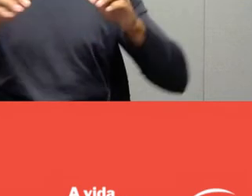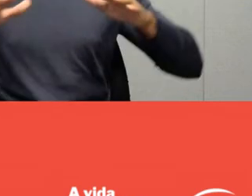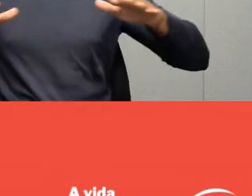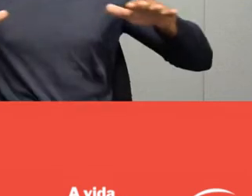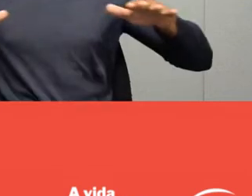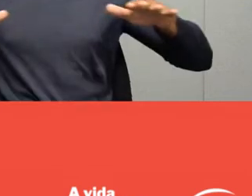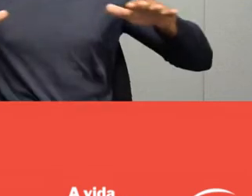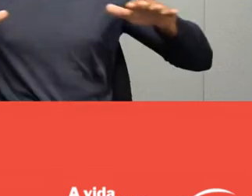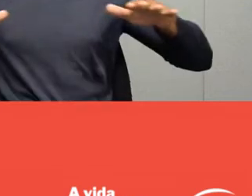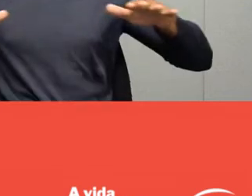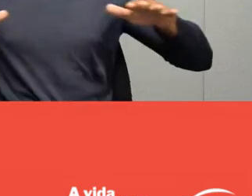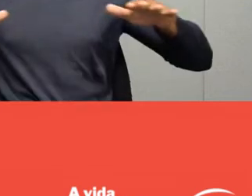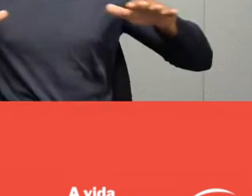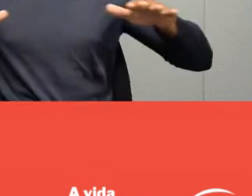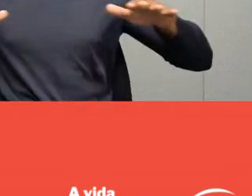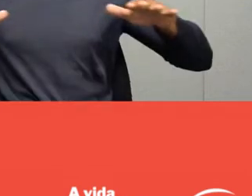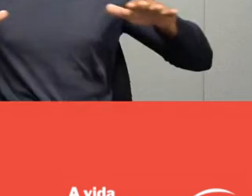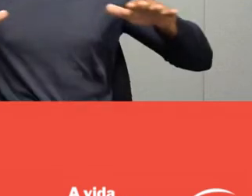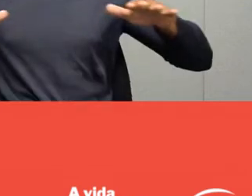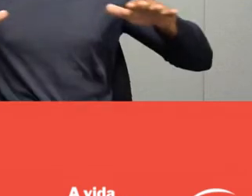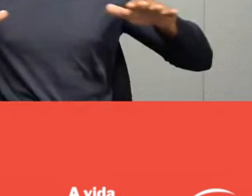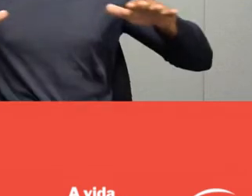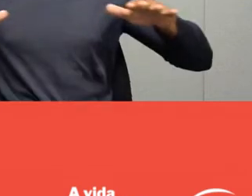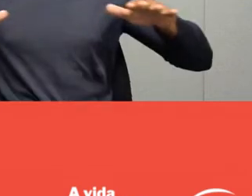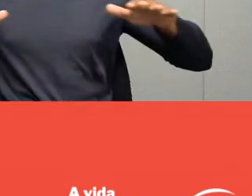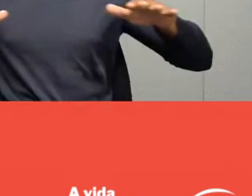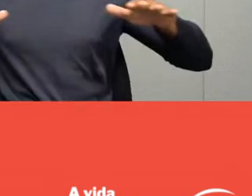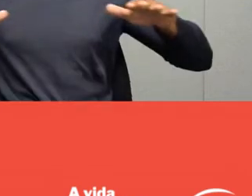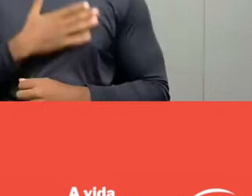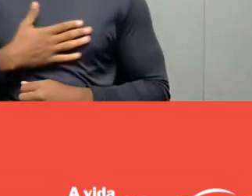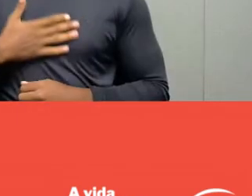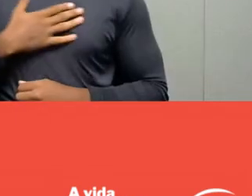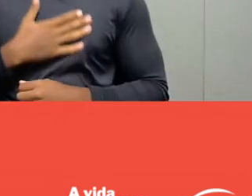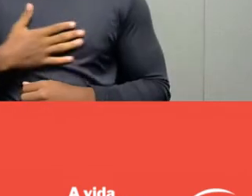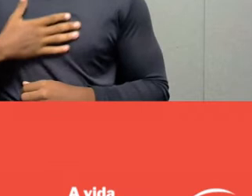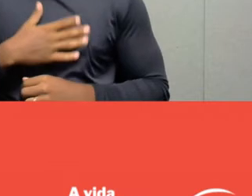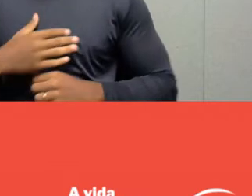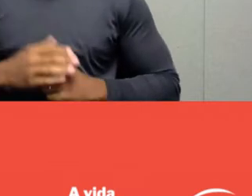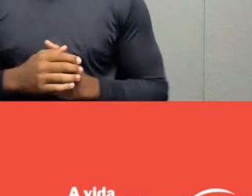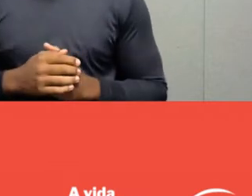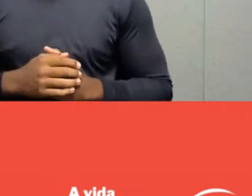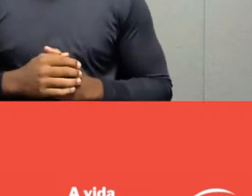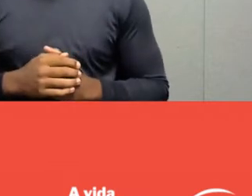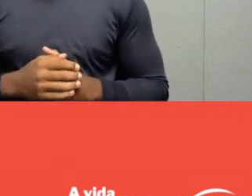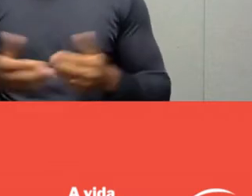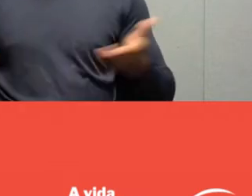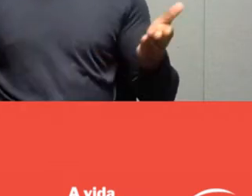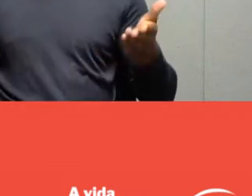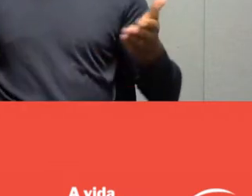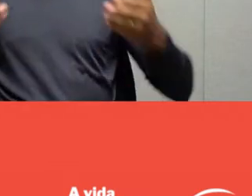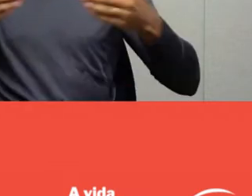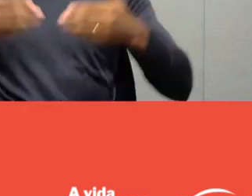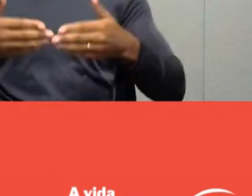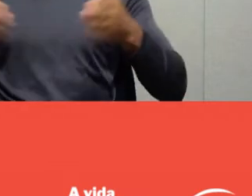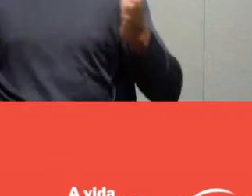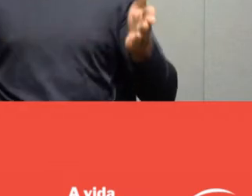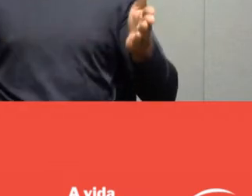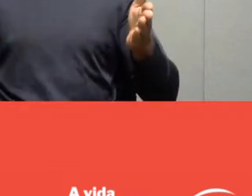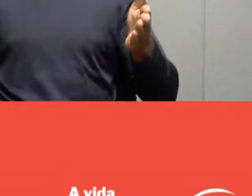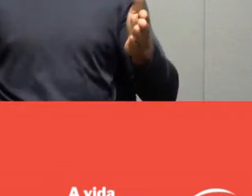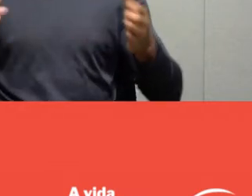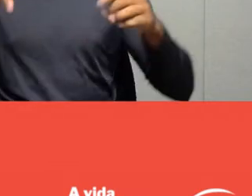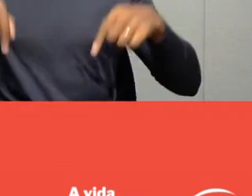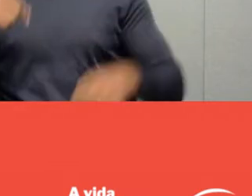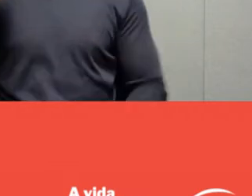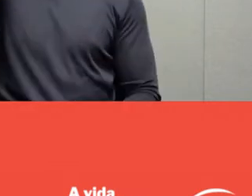It is with satisfaction that I'm starting this one hour chat